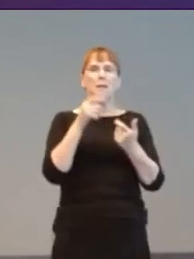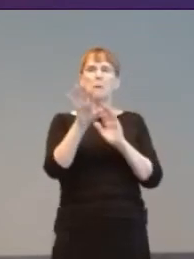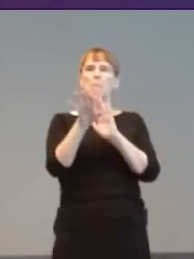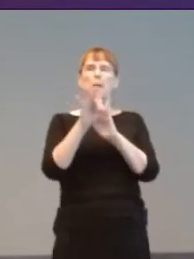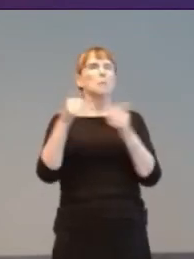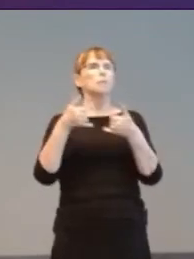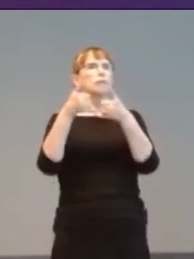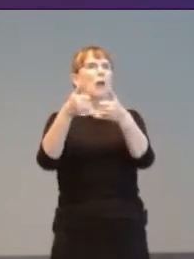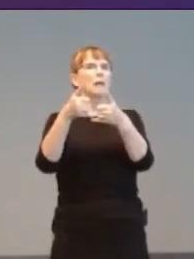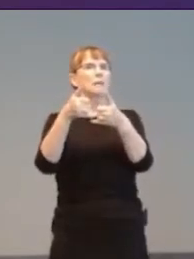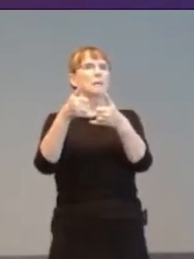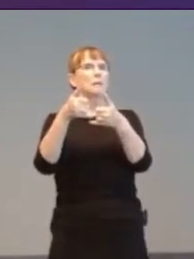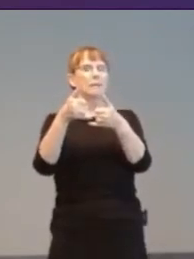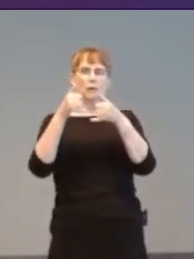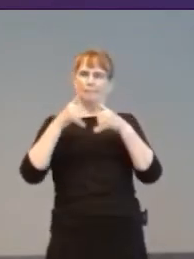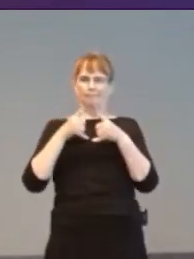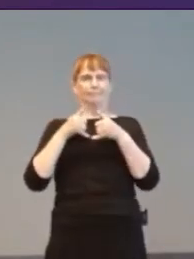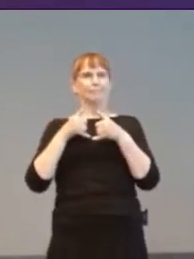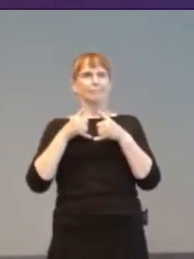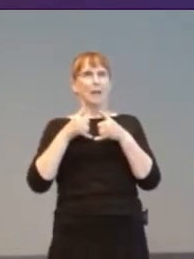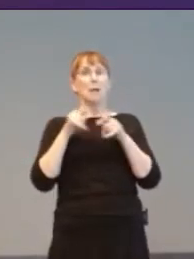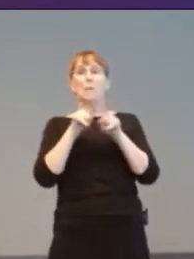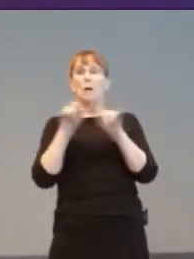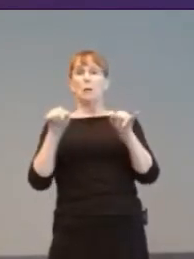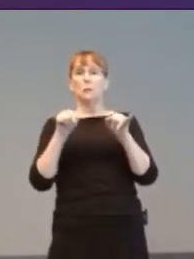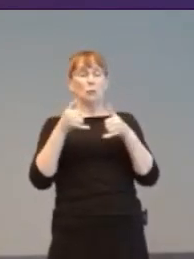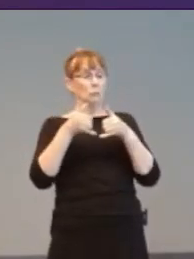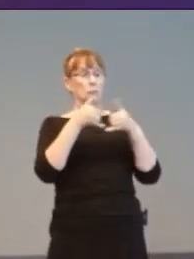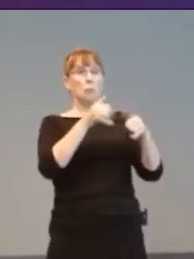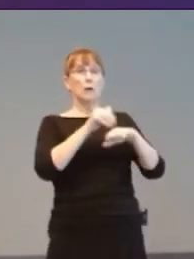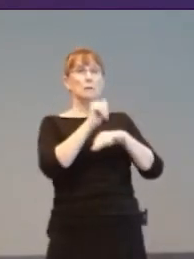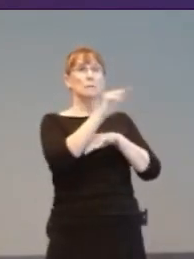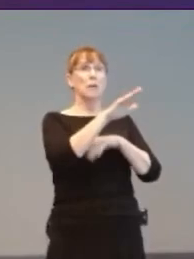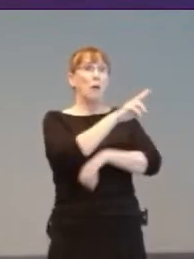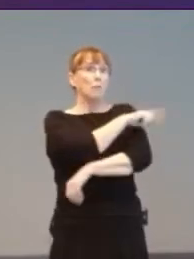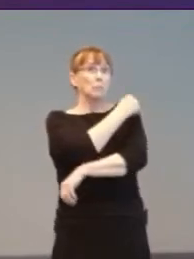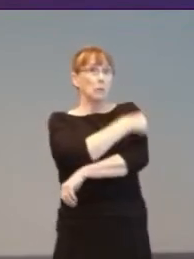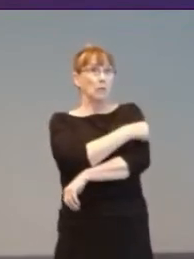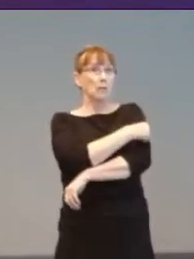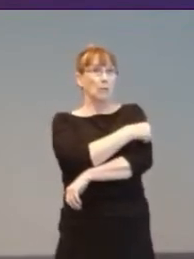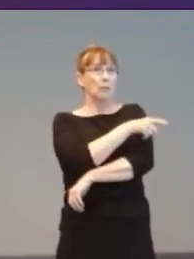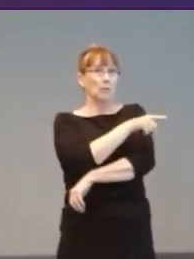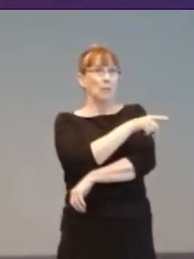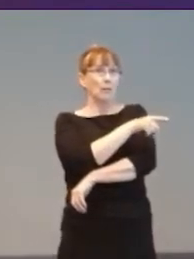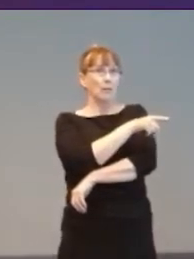themselves and for a child in hospital they were given to represent. This double-prizes approach